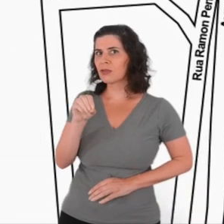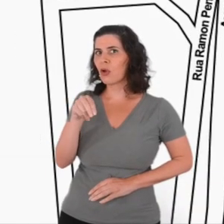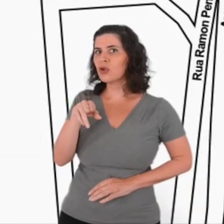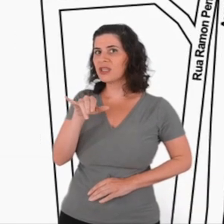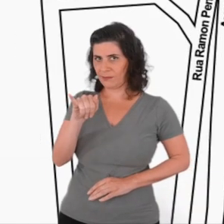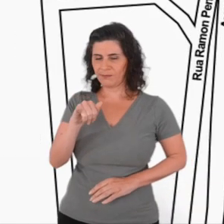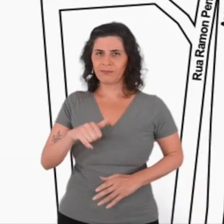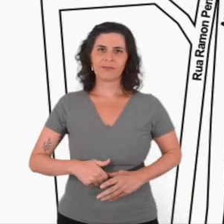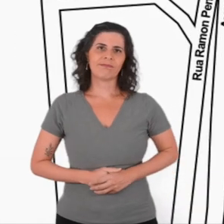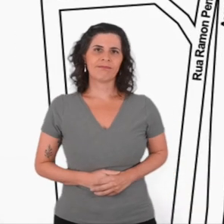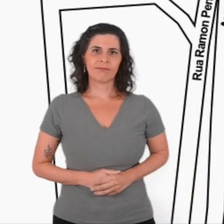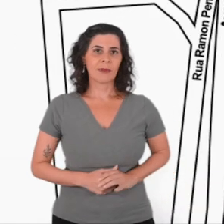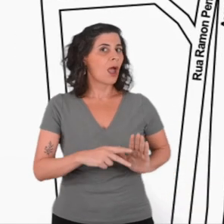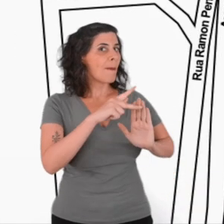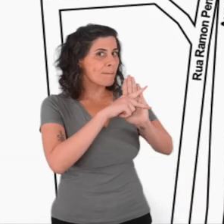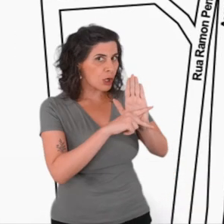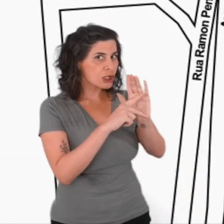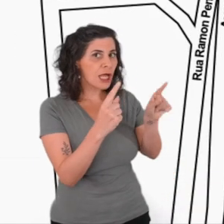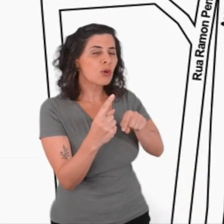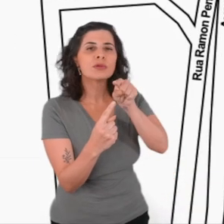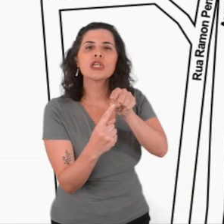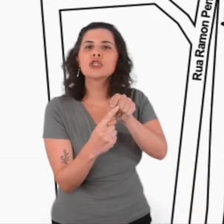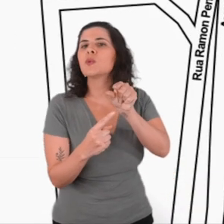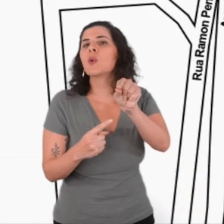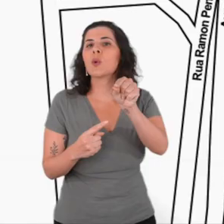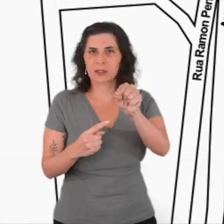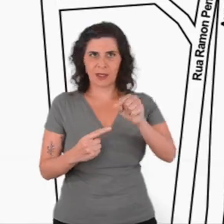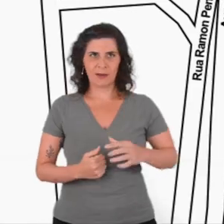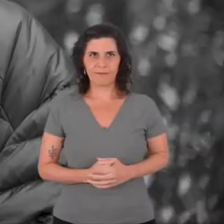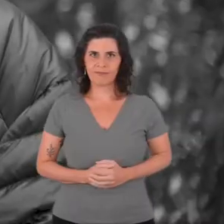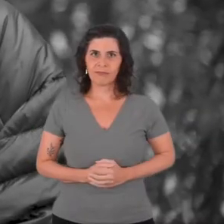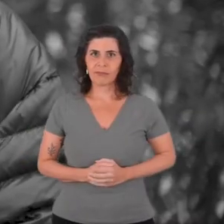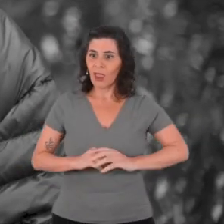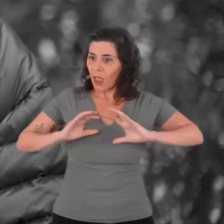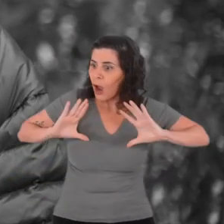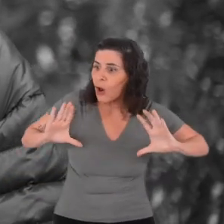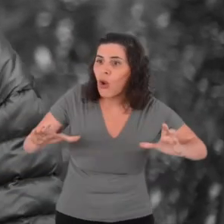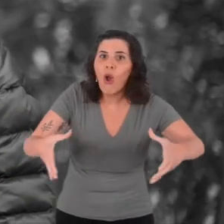The aim of the project is to create community.